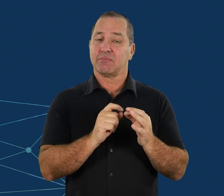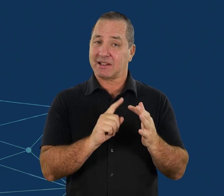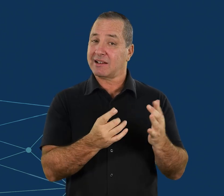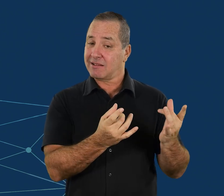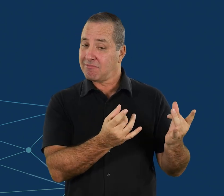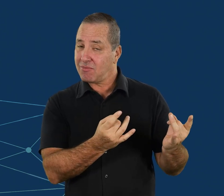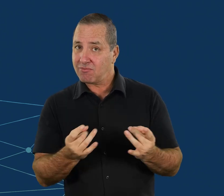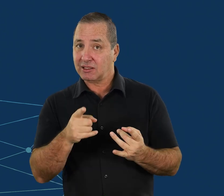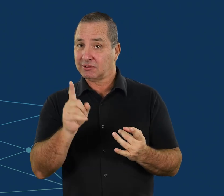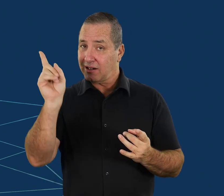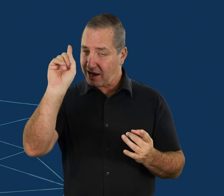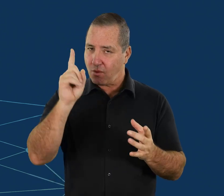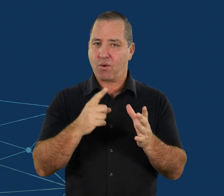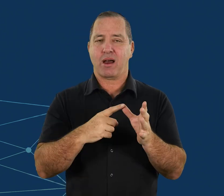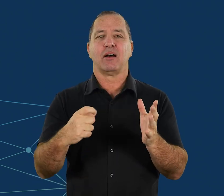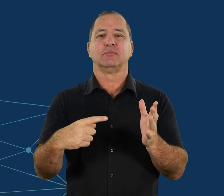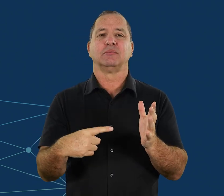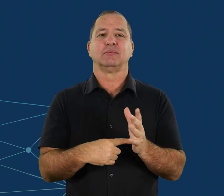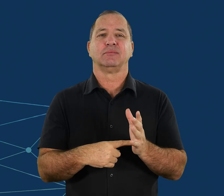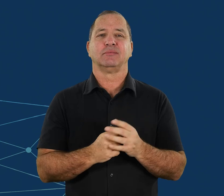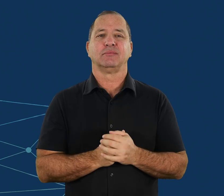Be prepared and act now.